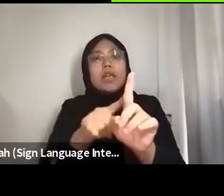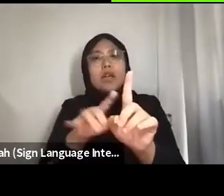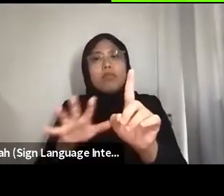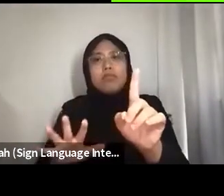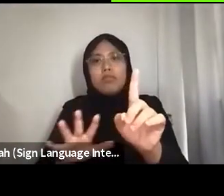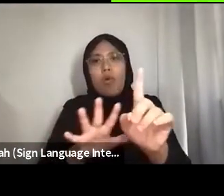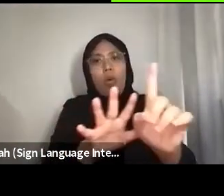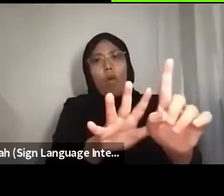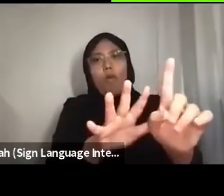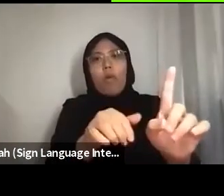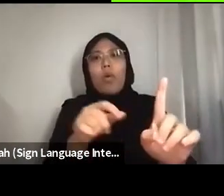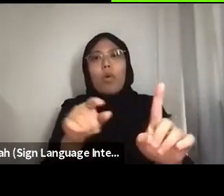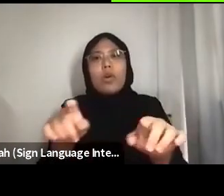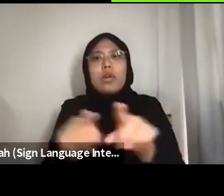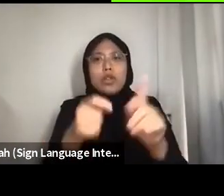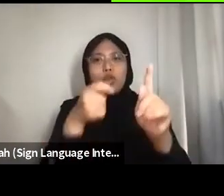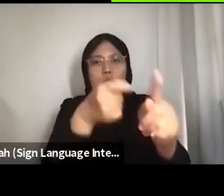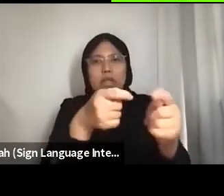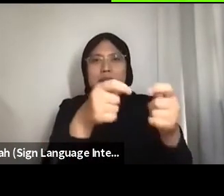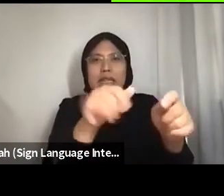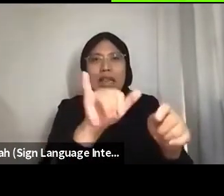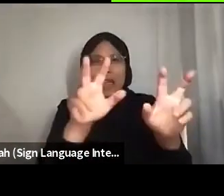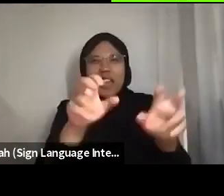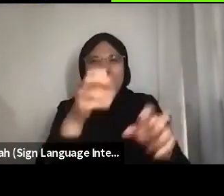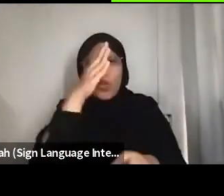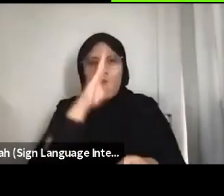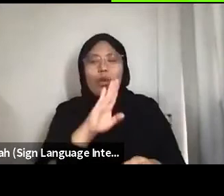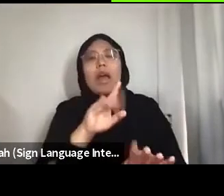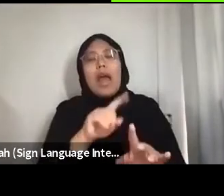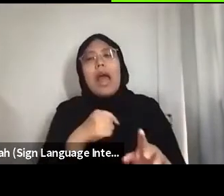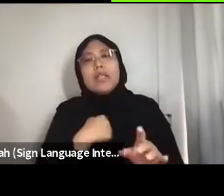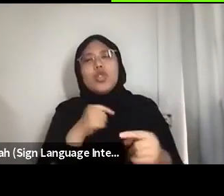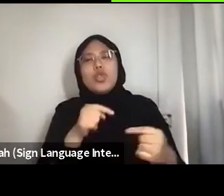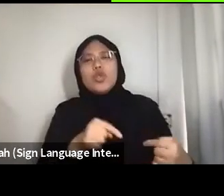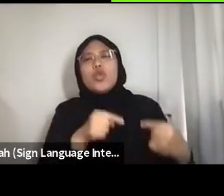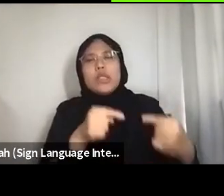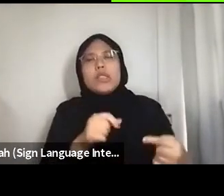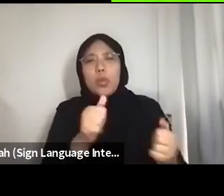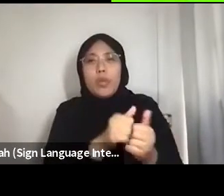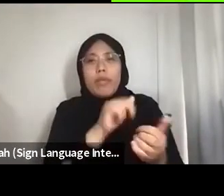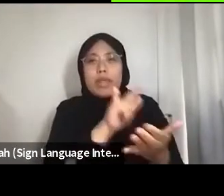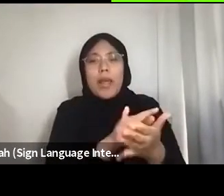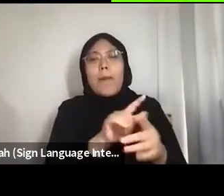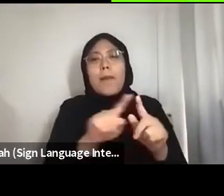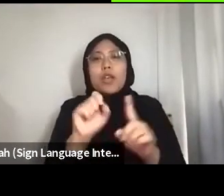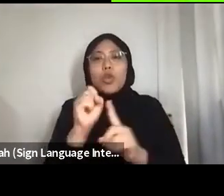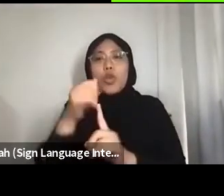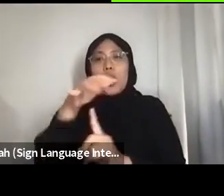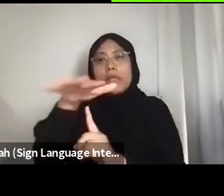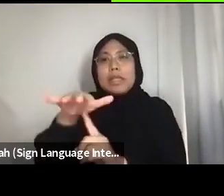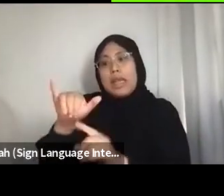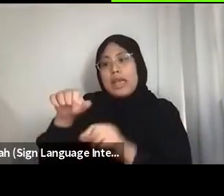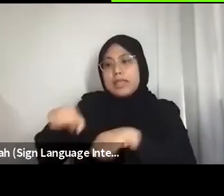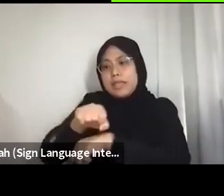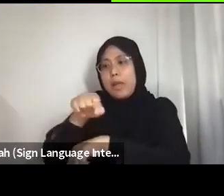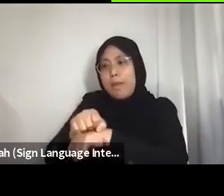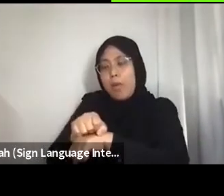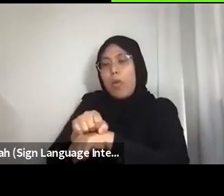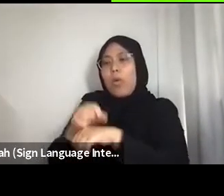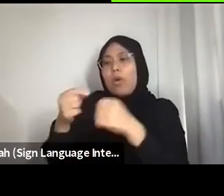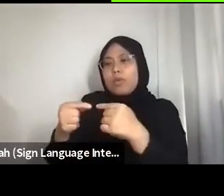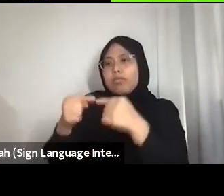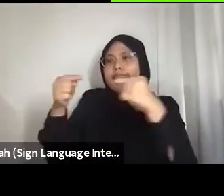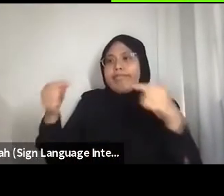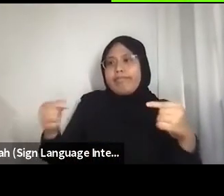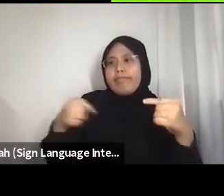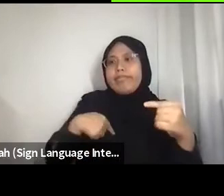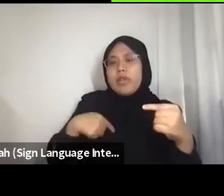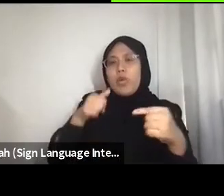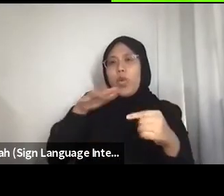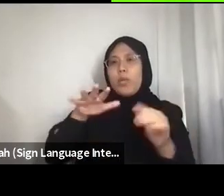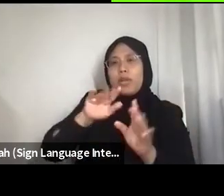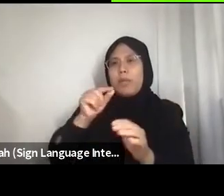I struggle with that, but I think in a society like Singapore’s, for example, perhaps ironically the woman is pushed aside a little bit more.